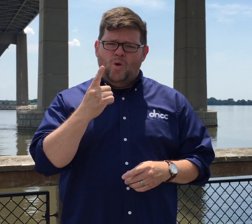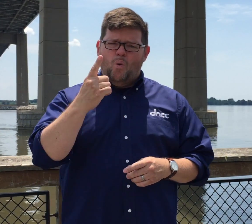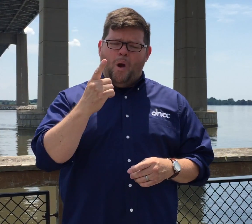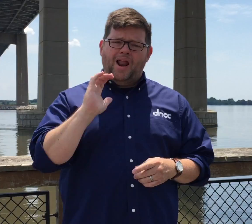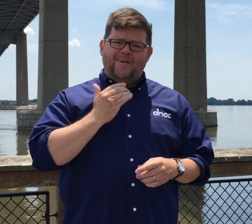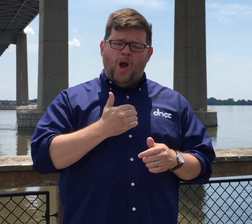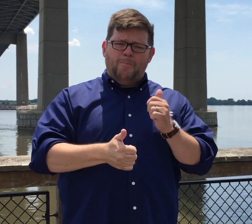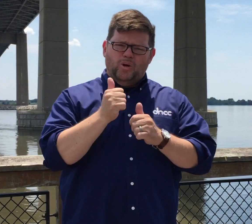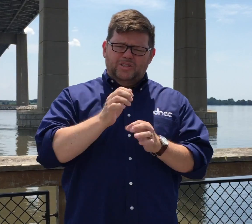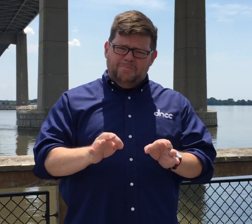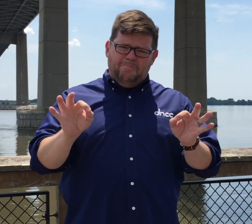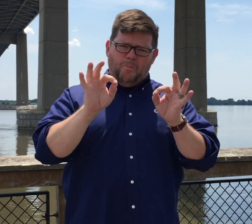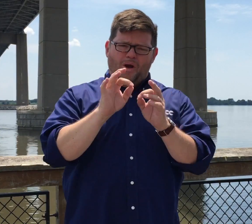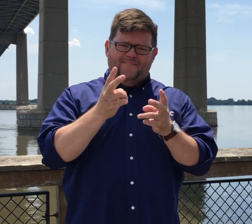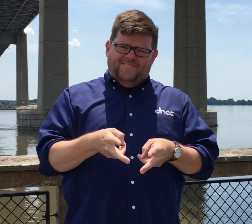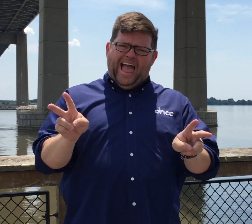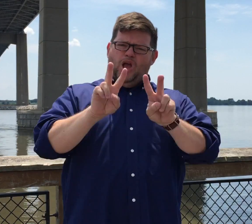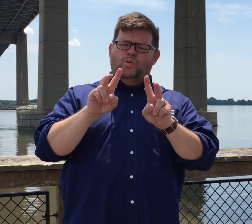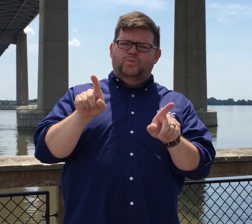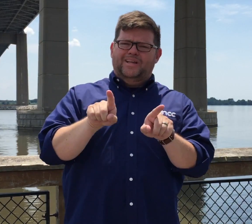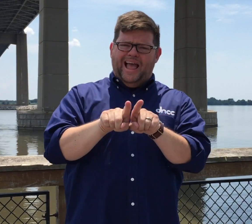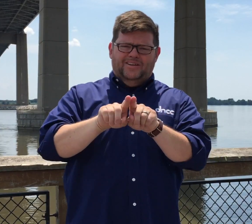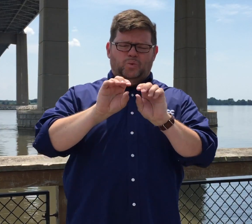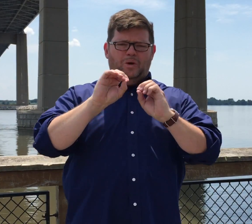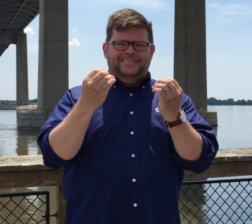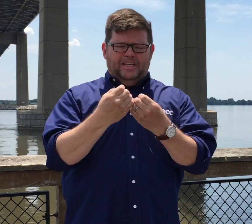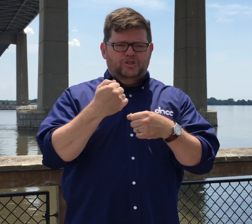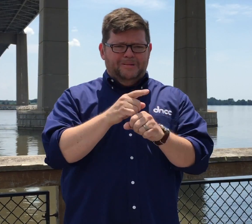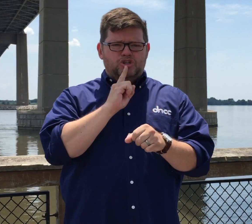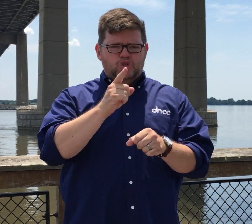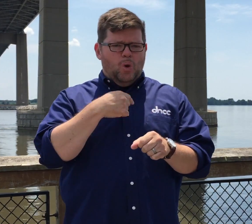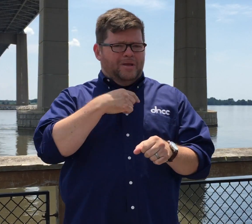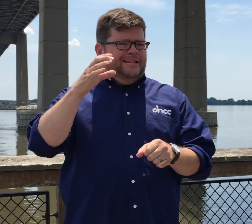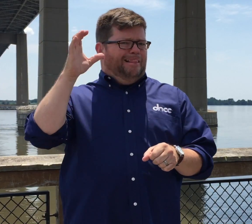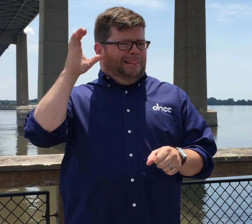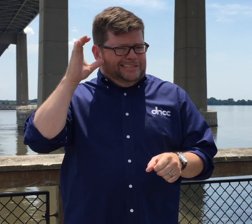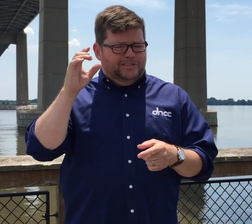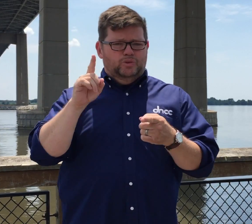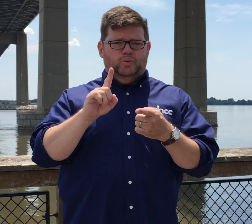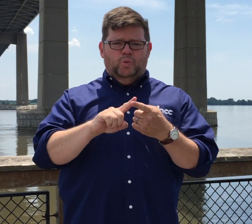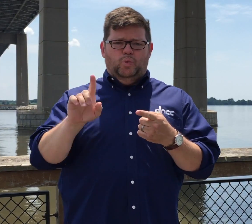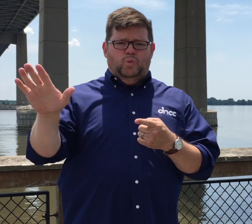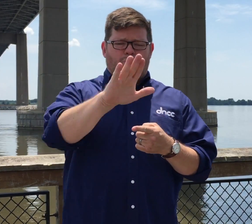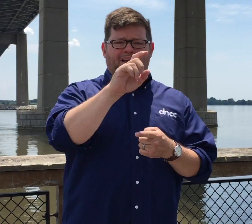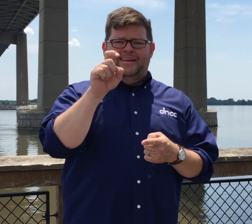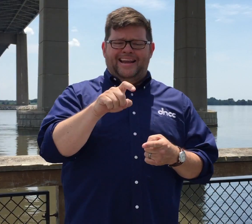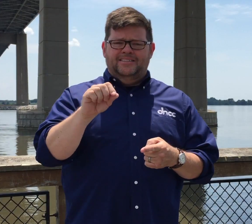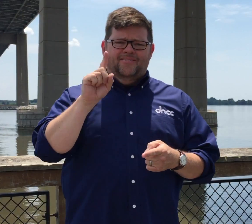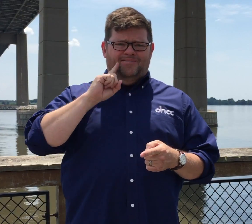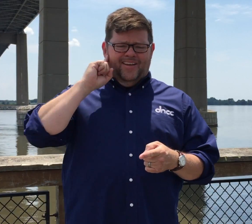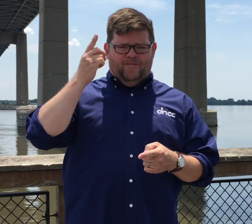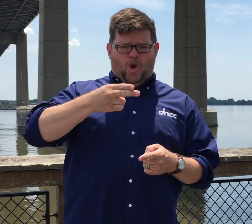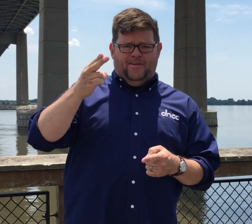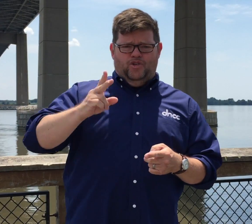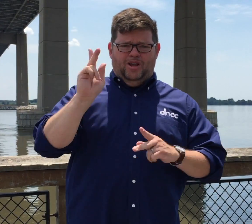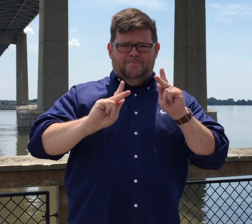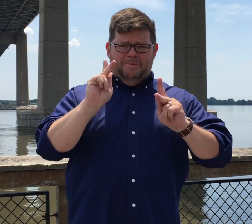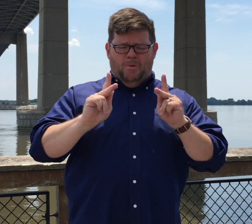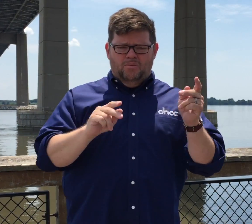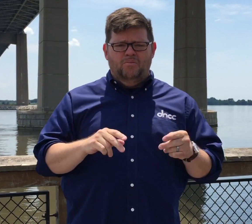One of our most important values as an organization is make sure we listen your needs as Deaf or hard of hearing people.